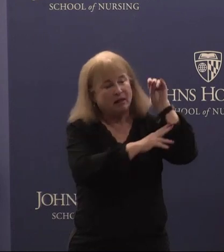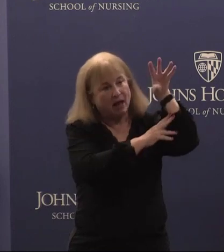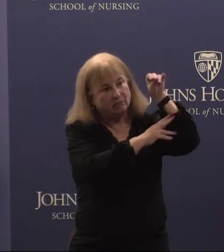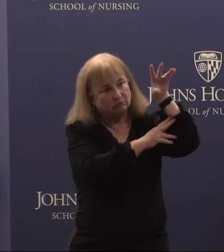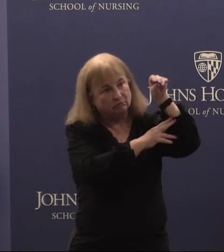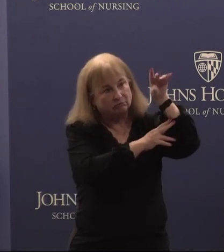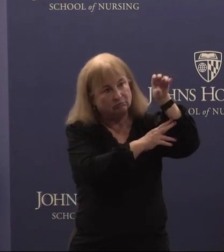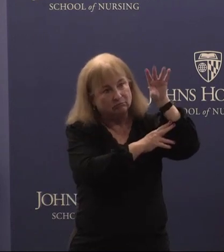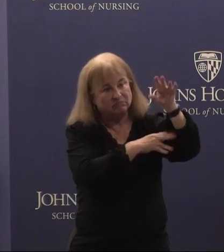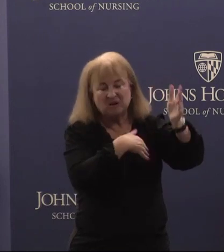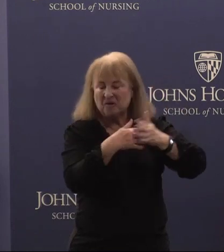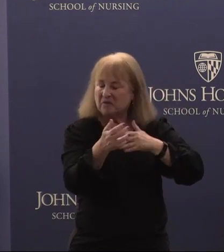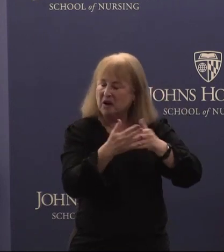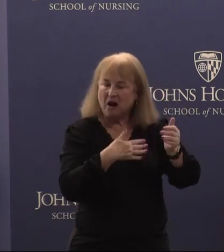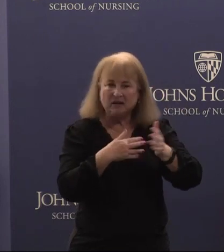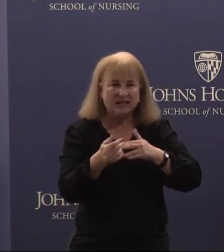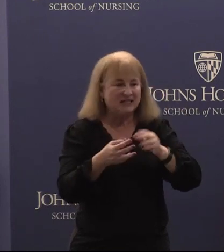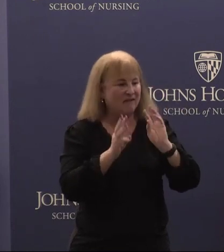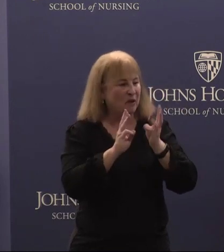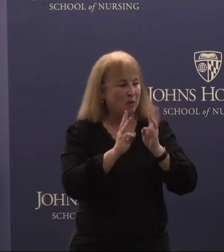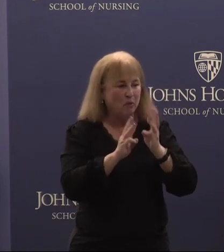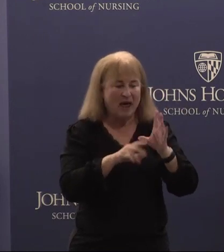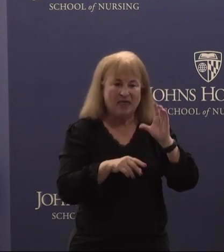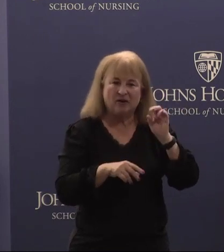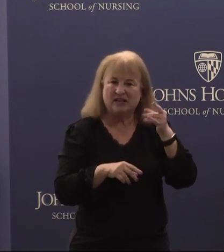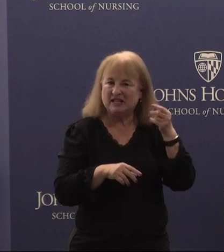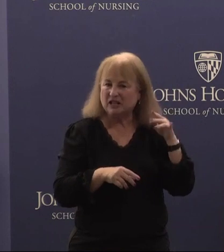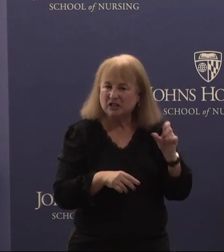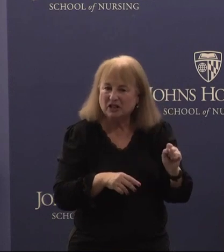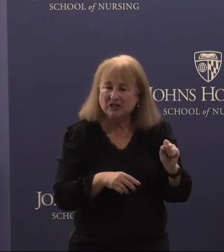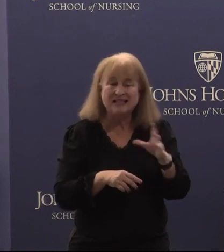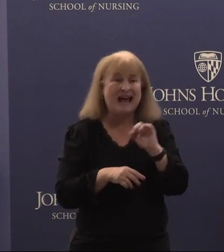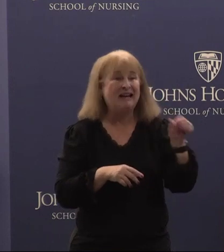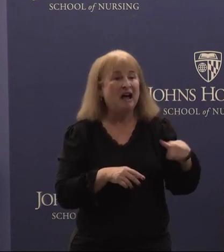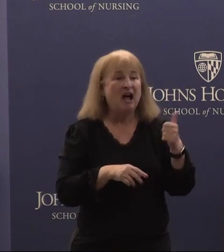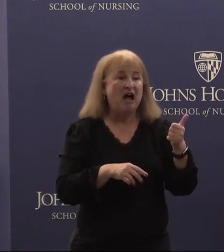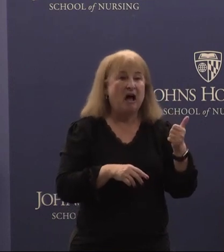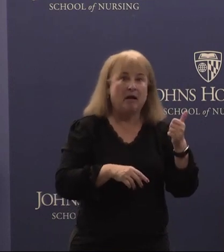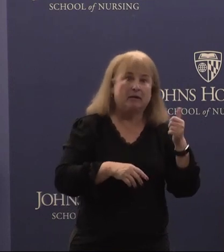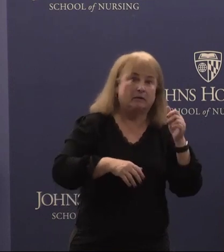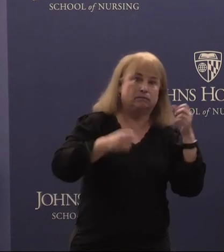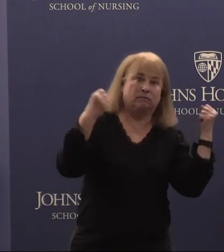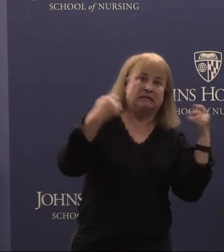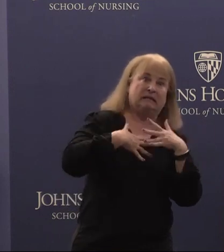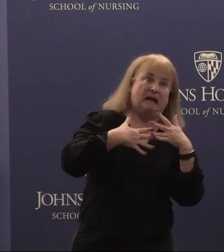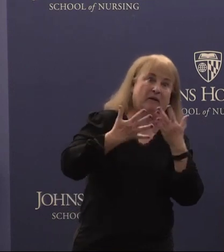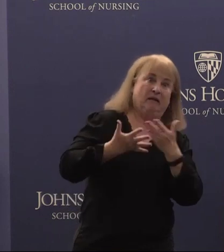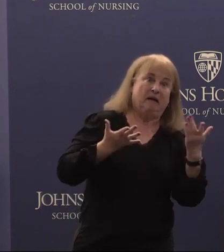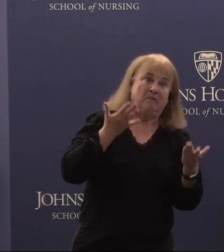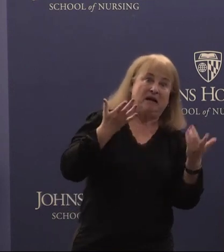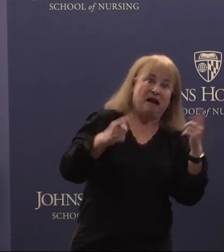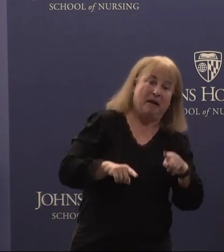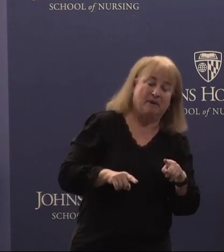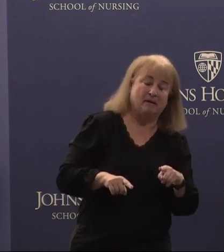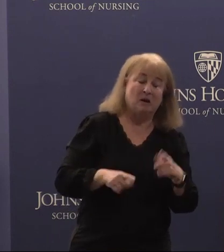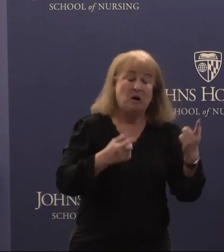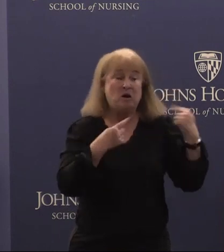regardless of the weather conditions and other foreboding factors. During the the most severe